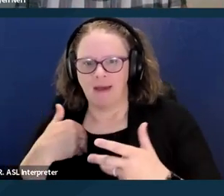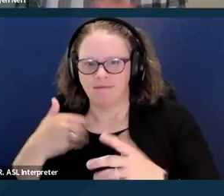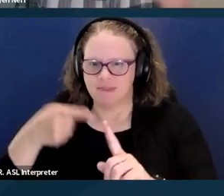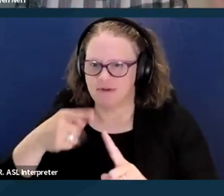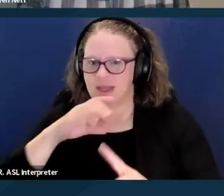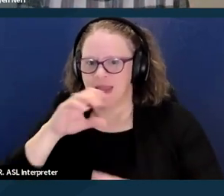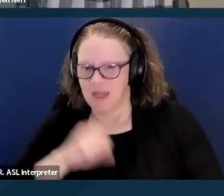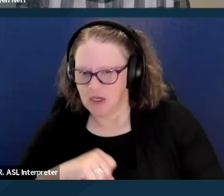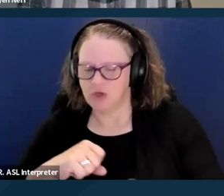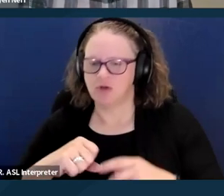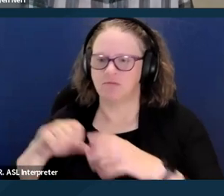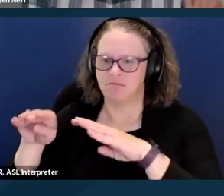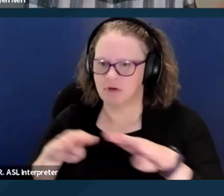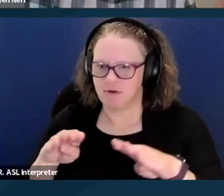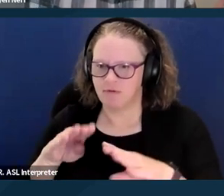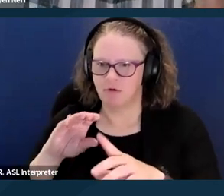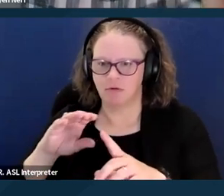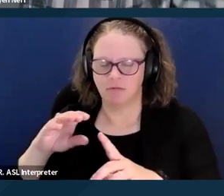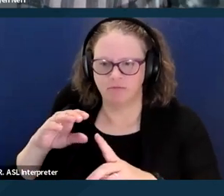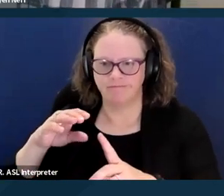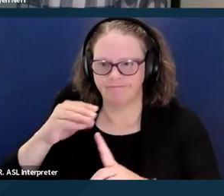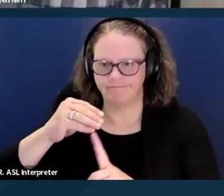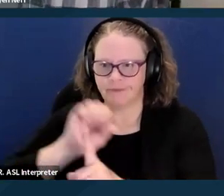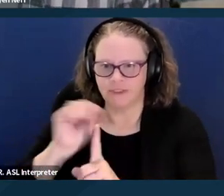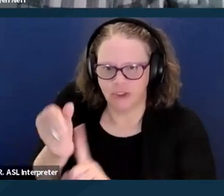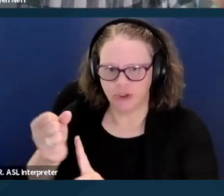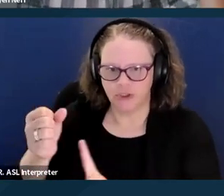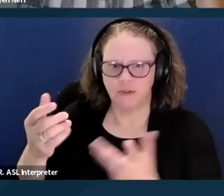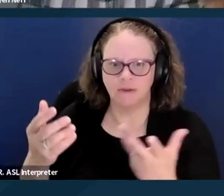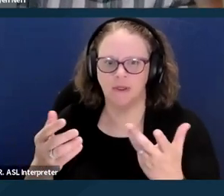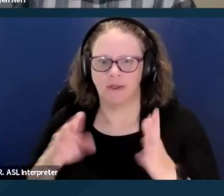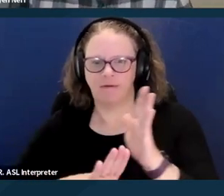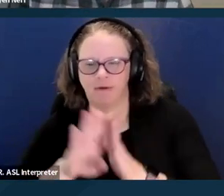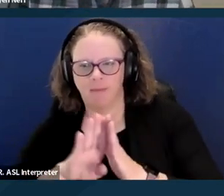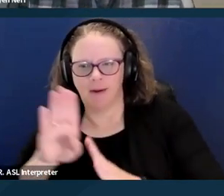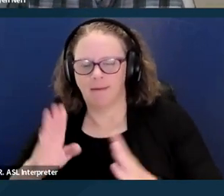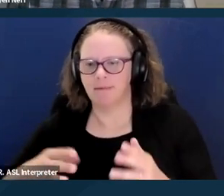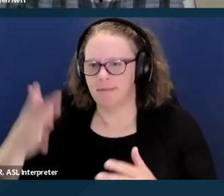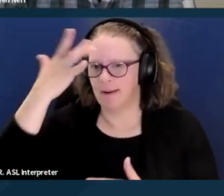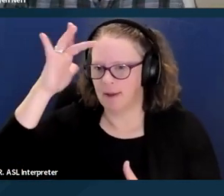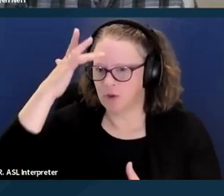There is a waiver specifically for people with developmental disabilities, and in general, you can't have more than one waiver.